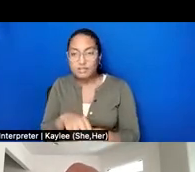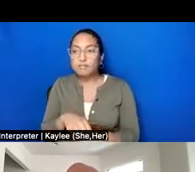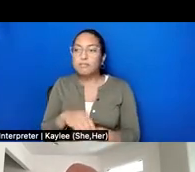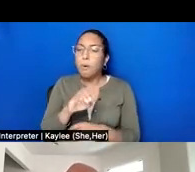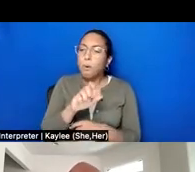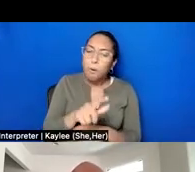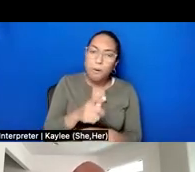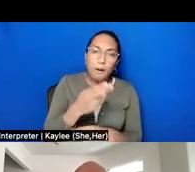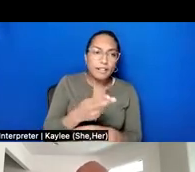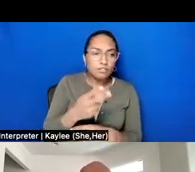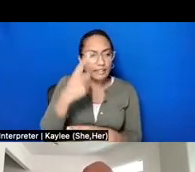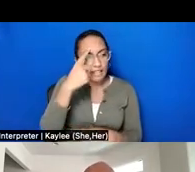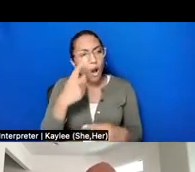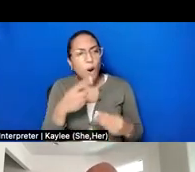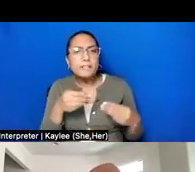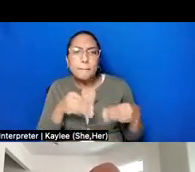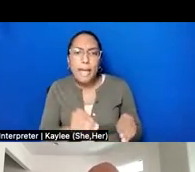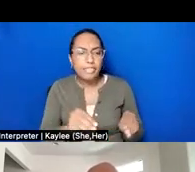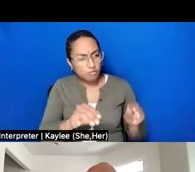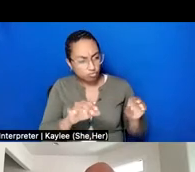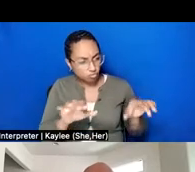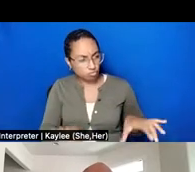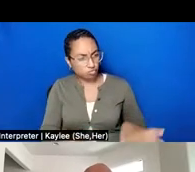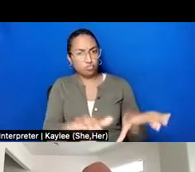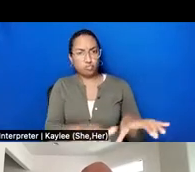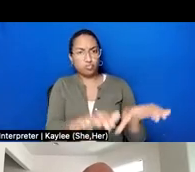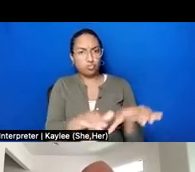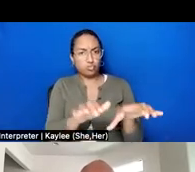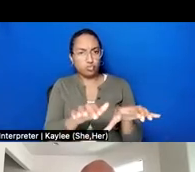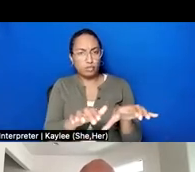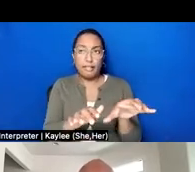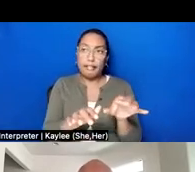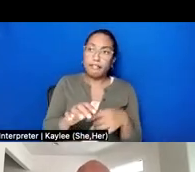will continue to think about it as the archive of this thing that the method has acquired,